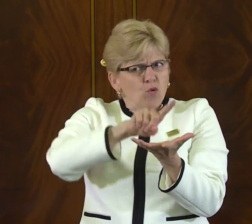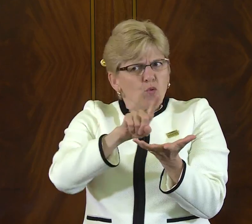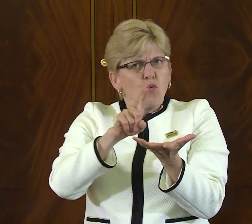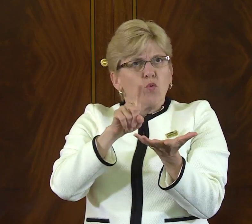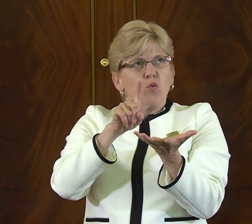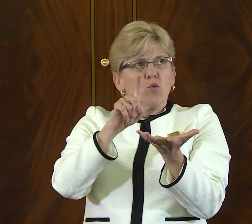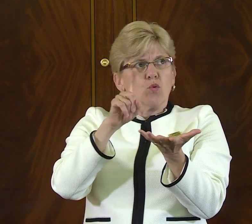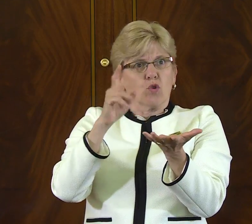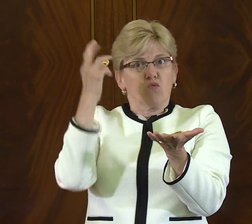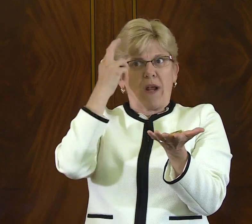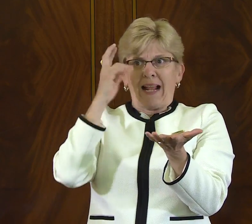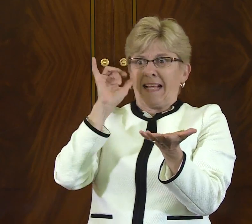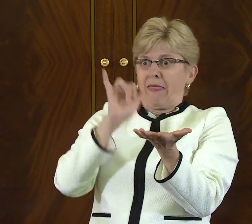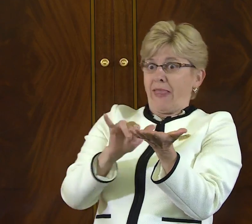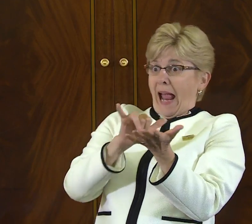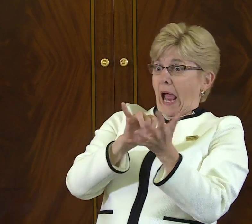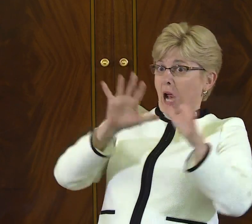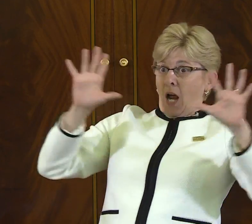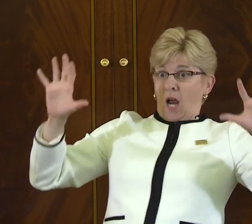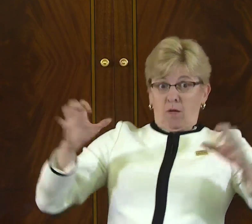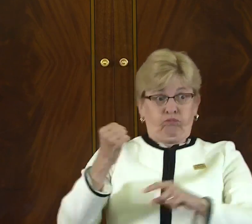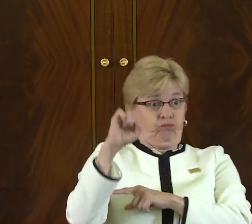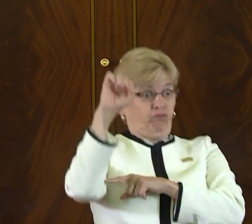of the Deaf President Now protest.